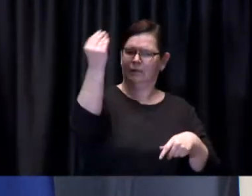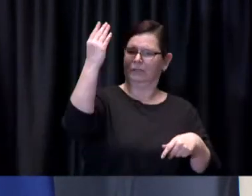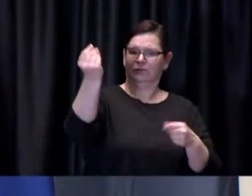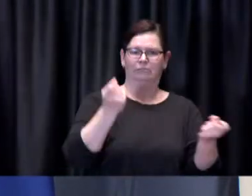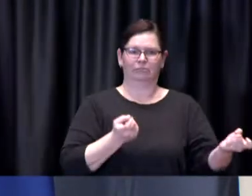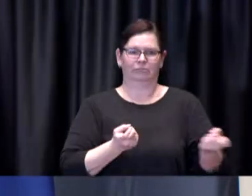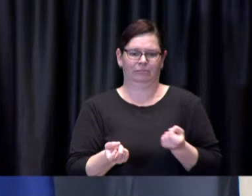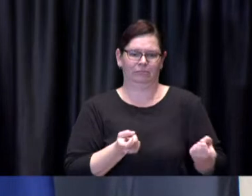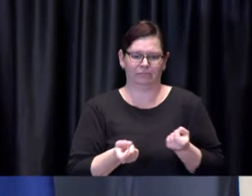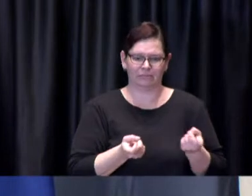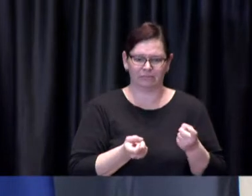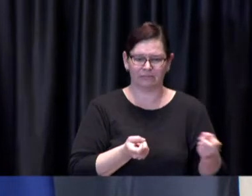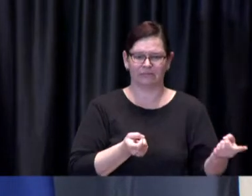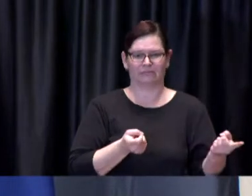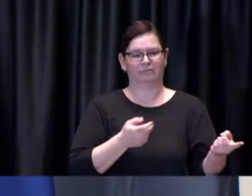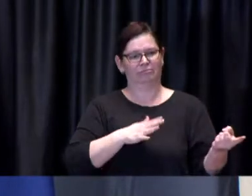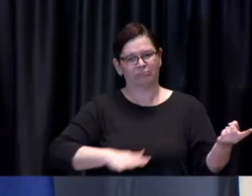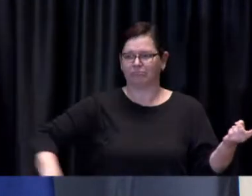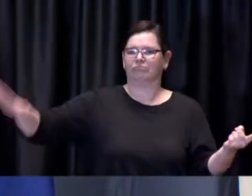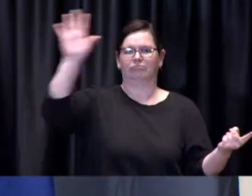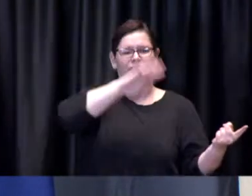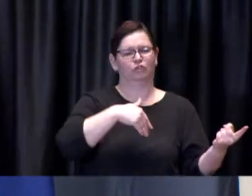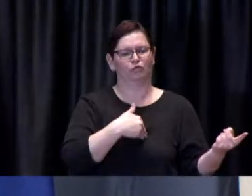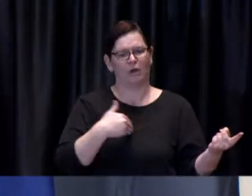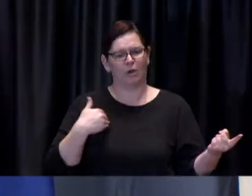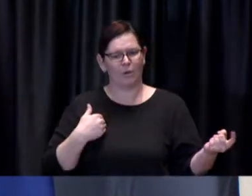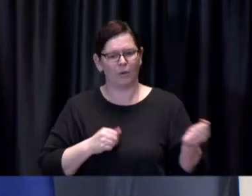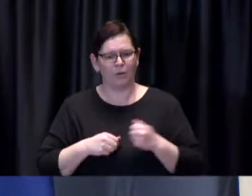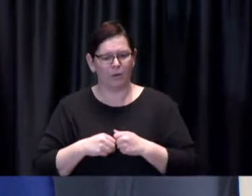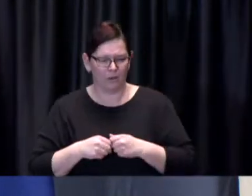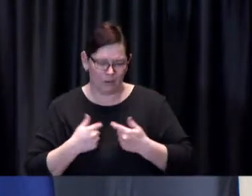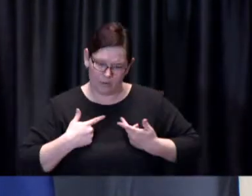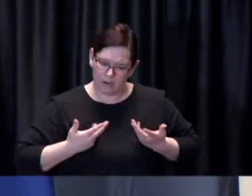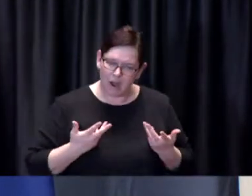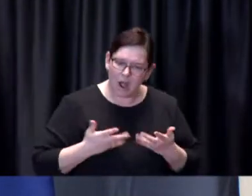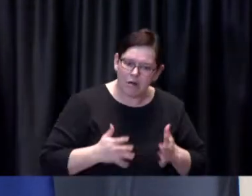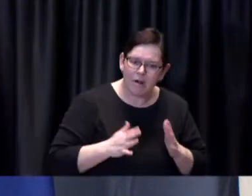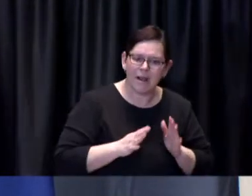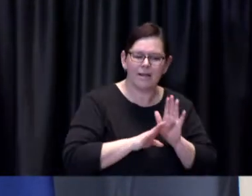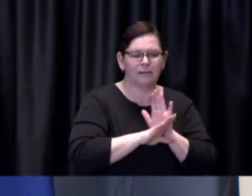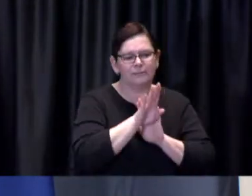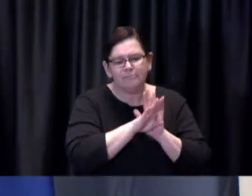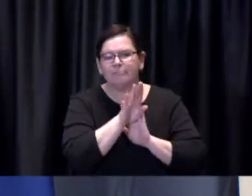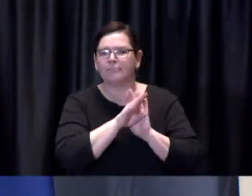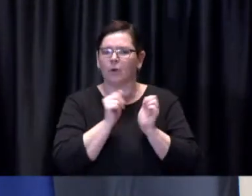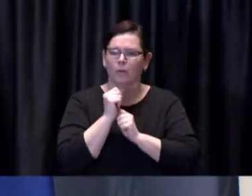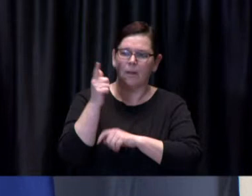Work is already underway to to ready our parks and amenities for the spring and for the summer.